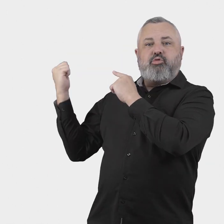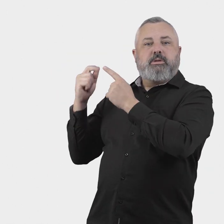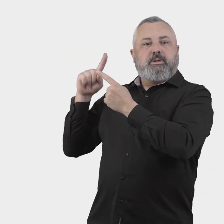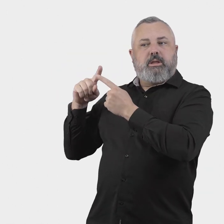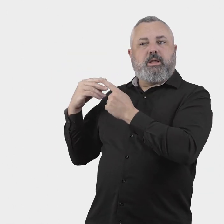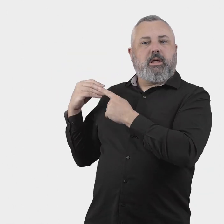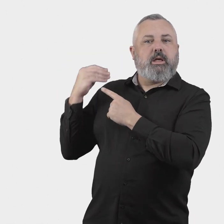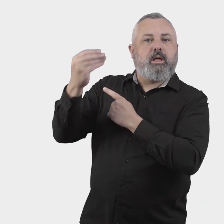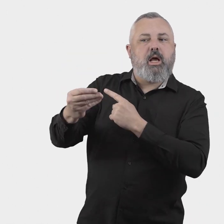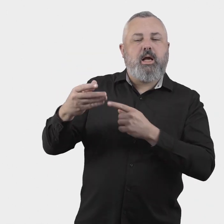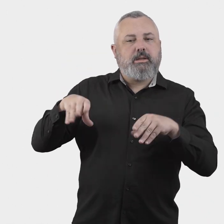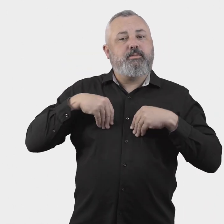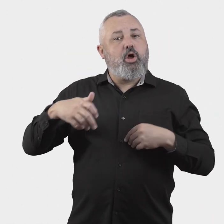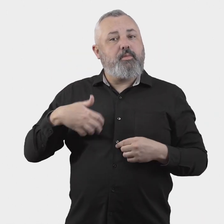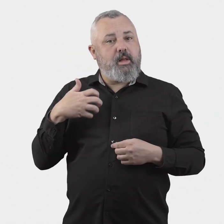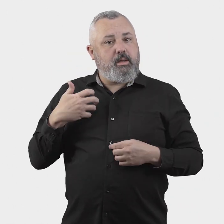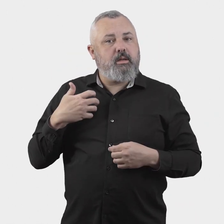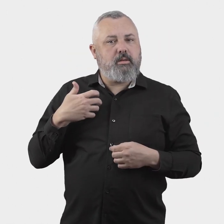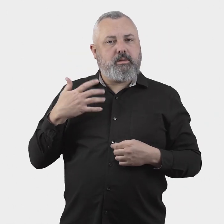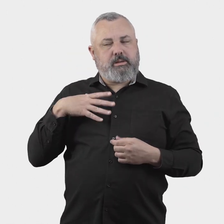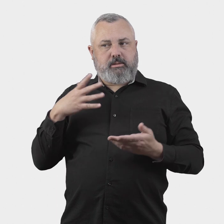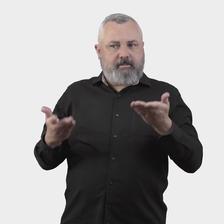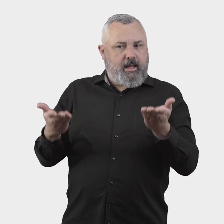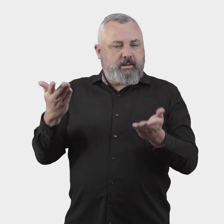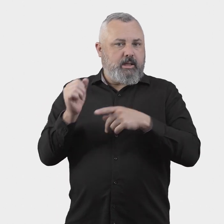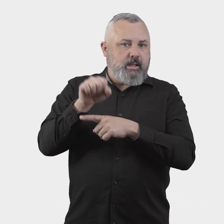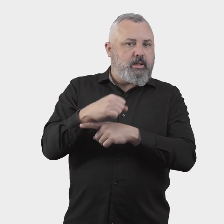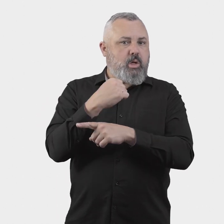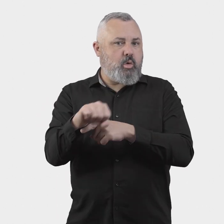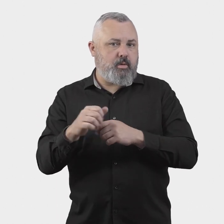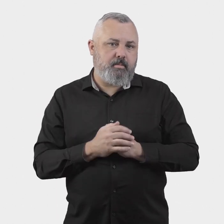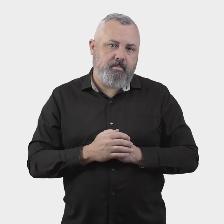if there should be circumstances where complaints can be accepted outside the time limit.